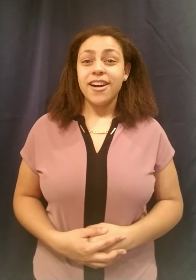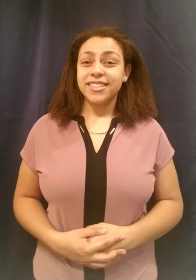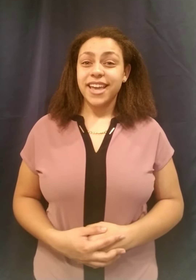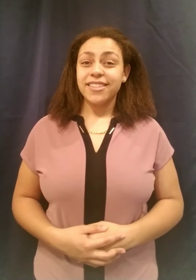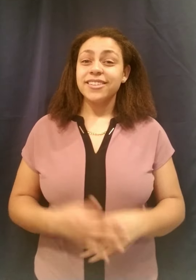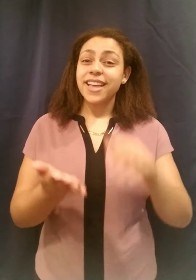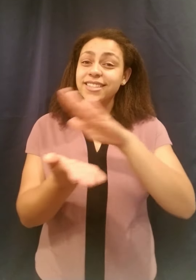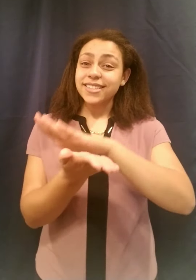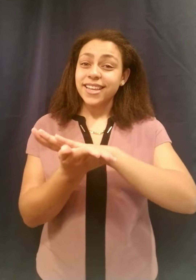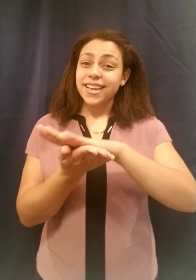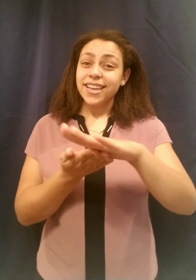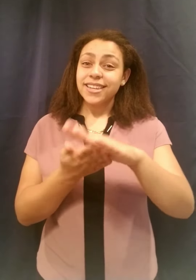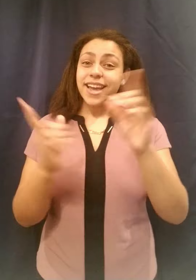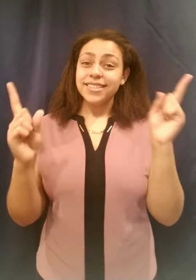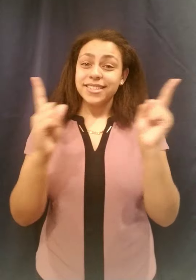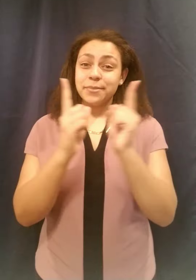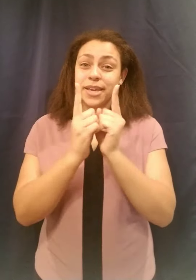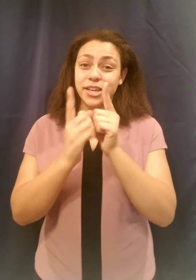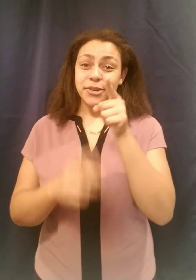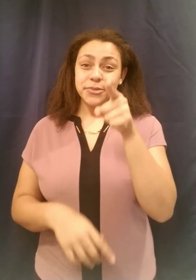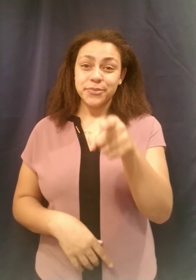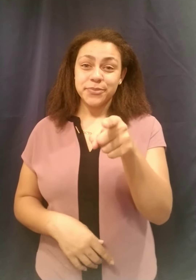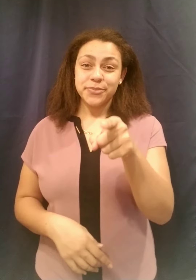All together, that's "Nice to meet you"